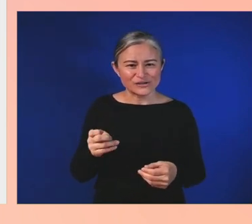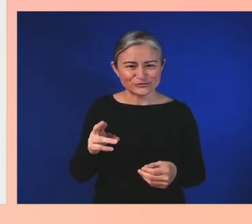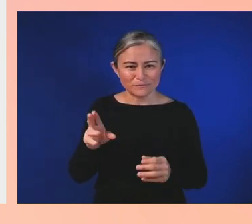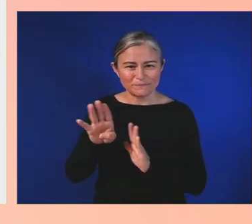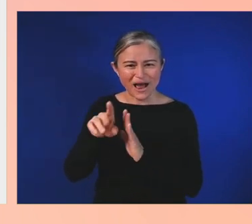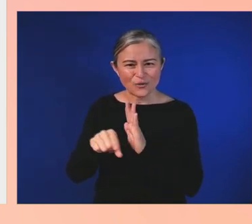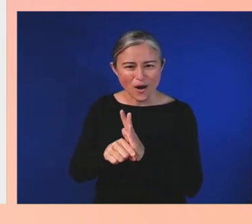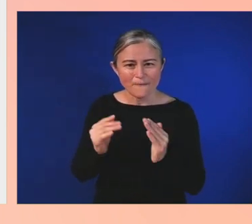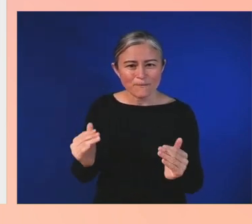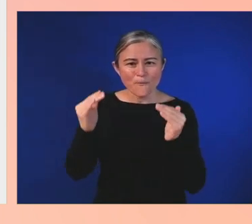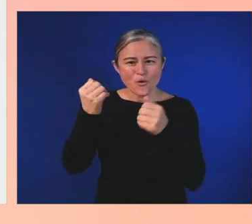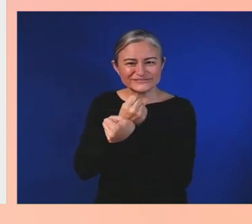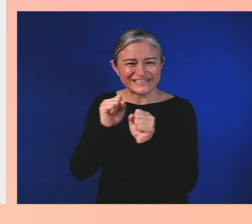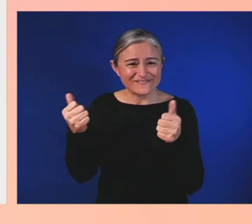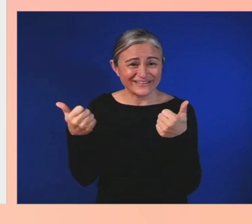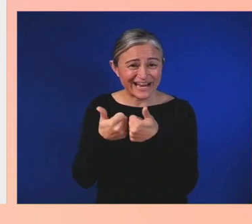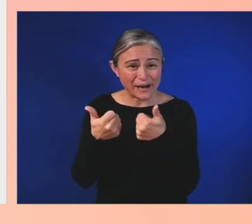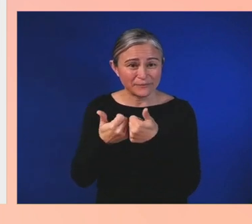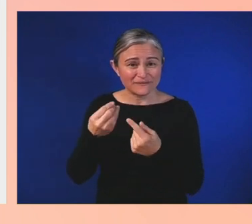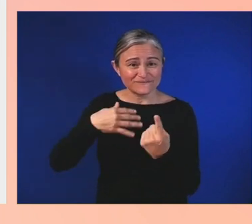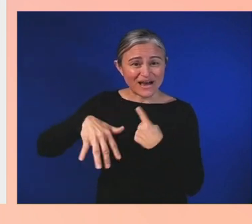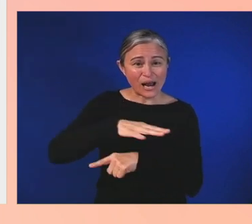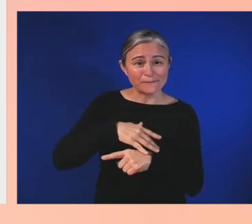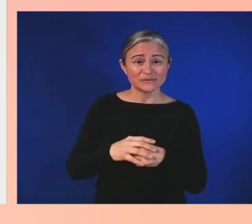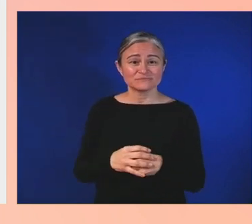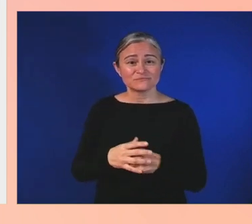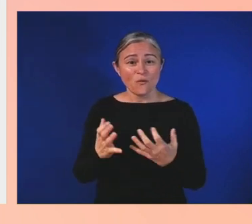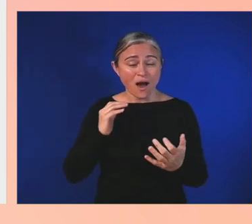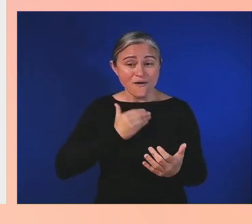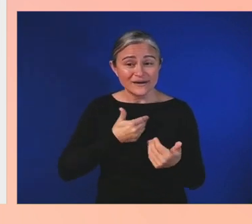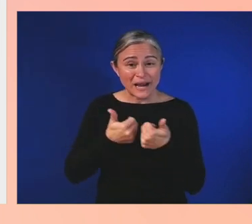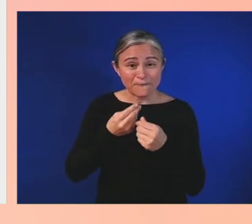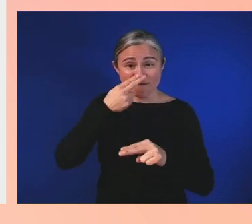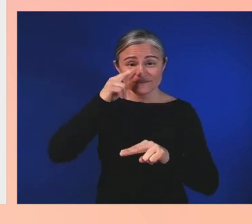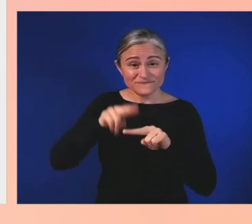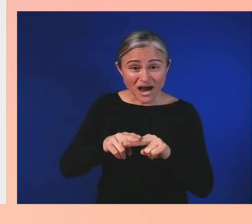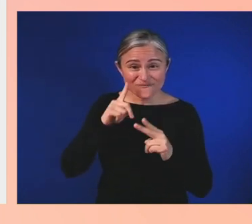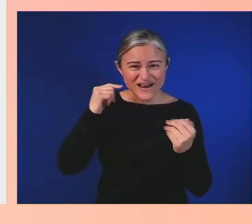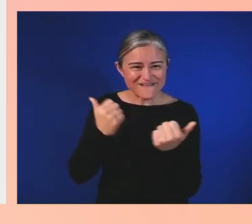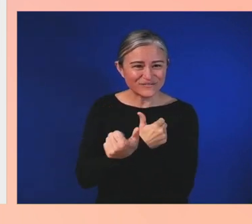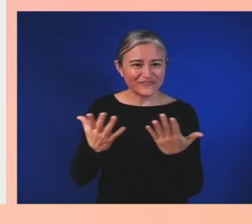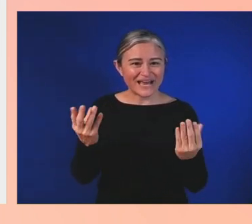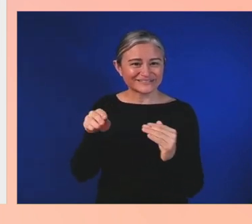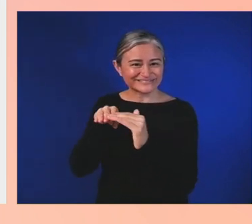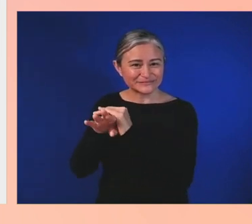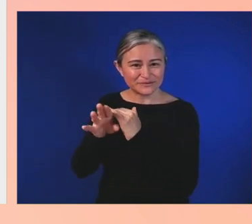The Accessibility Explorer Path provides a fun way to learn about gaming accessibility